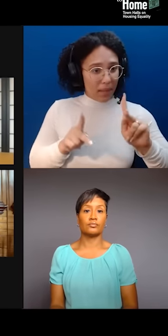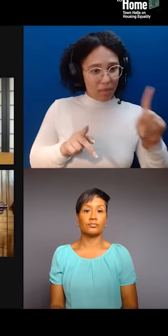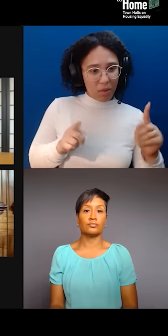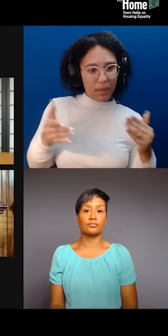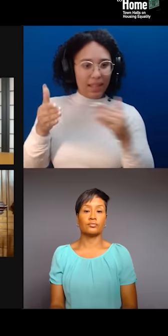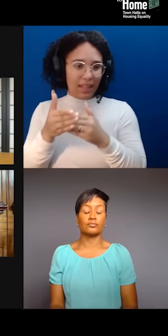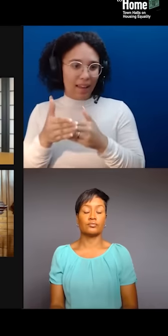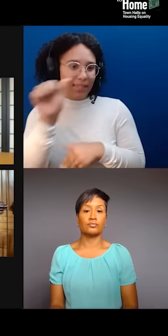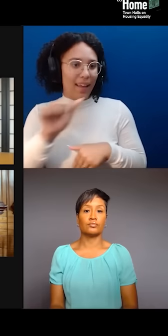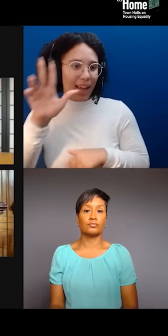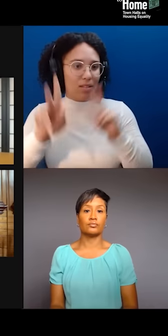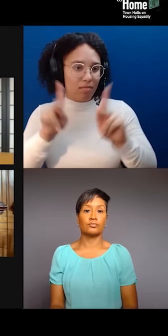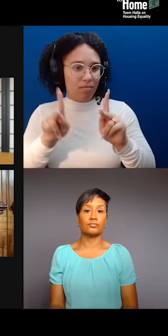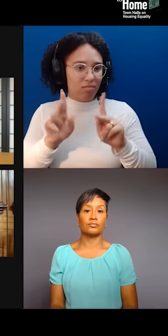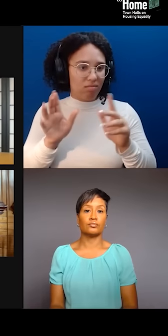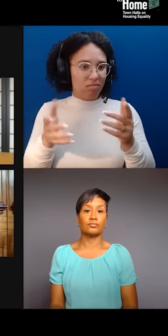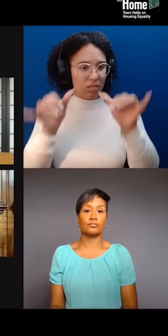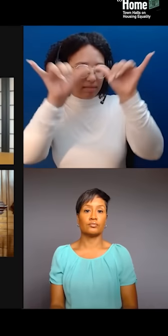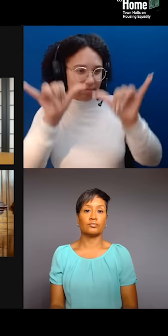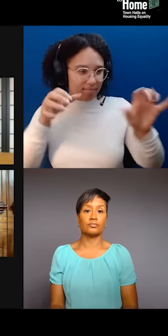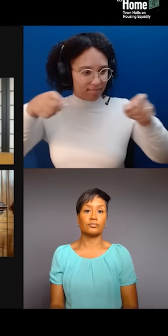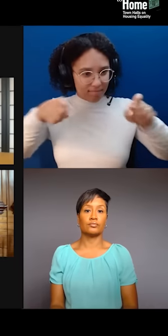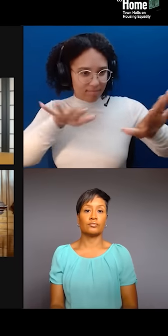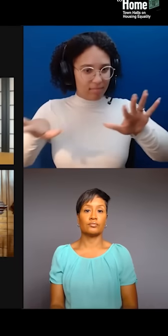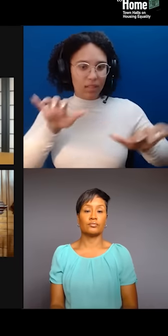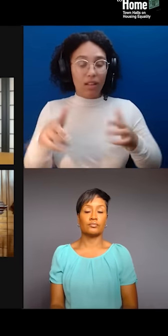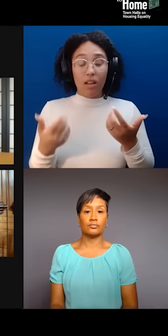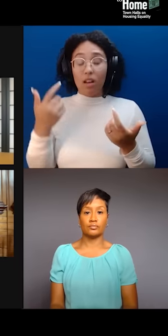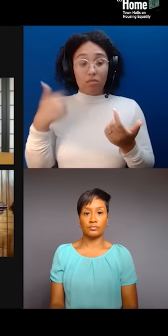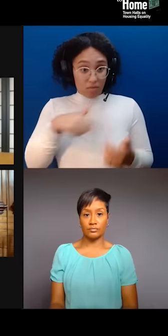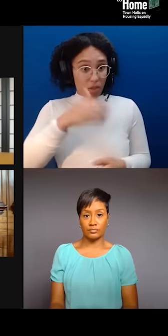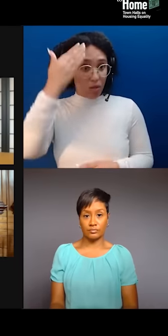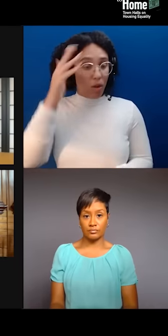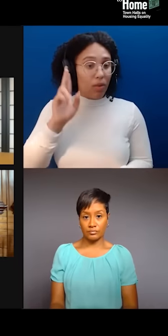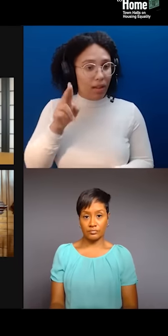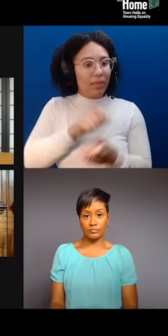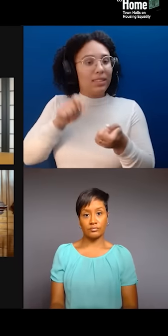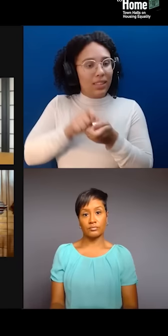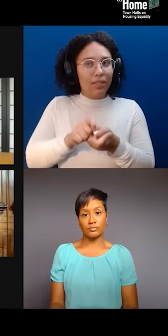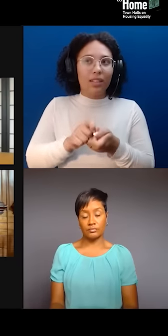we'll look back at the '60s and the '70s in particular, there's a strong history of Black and Asian solidarity.